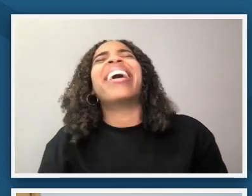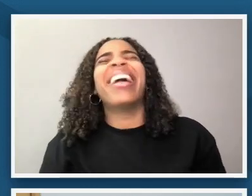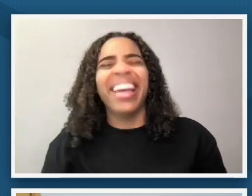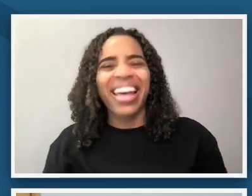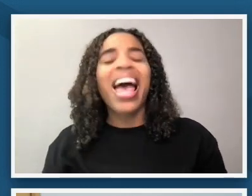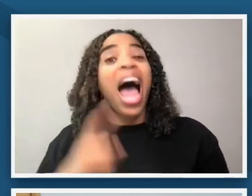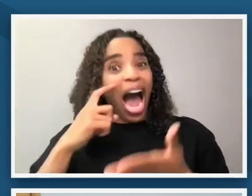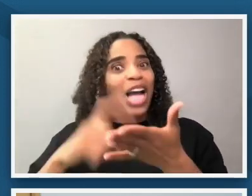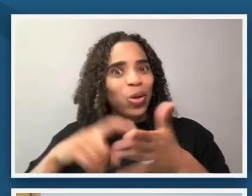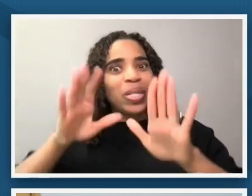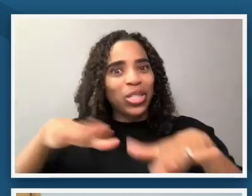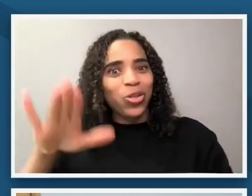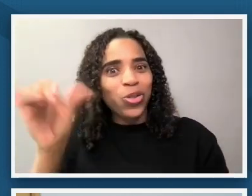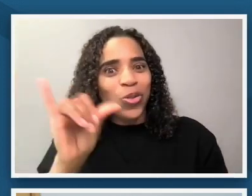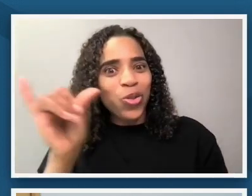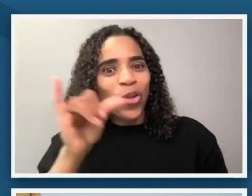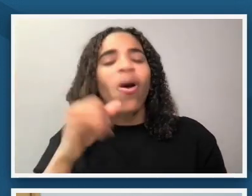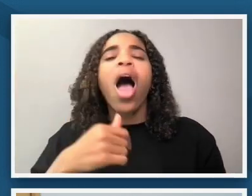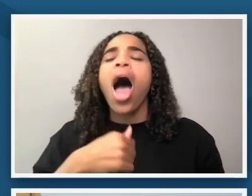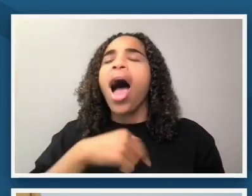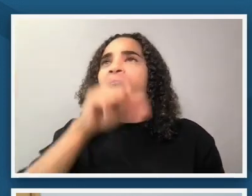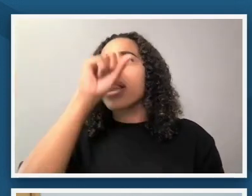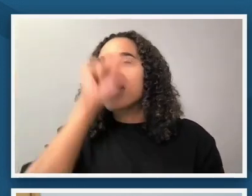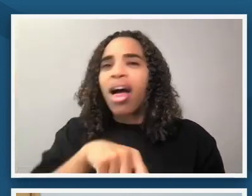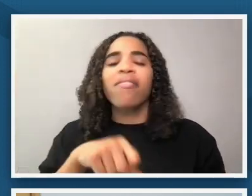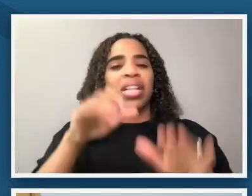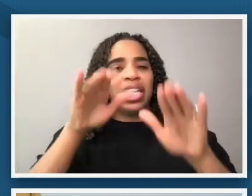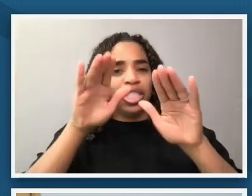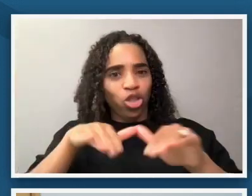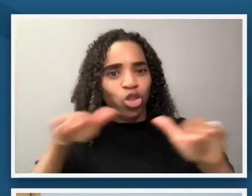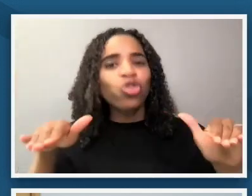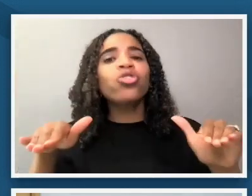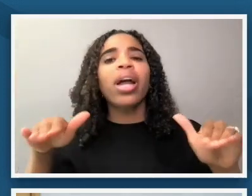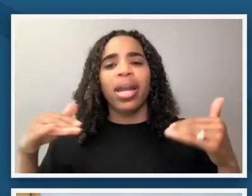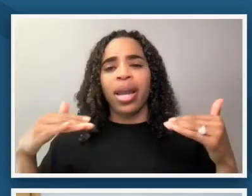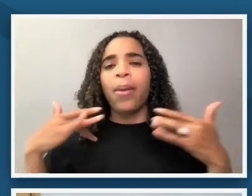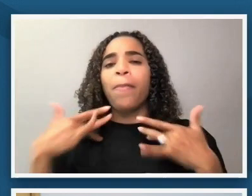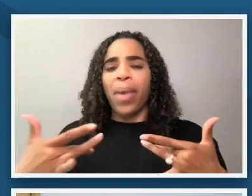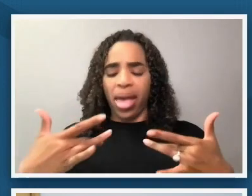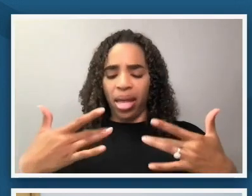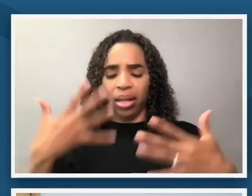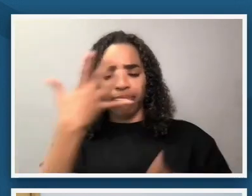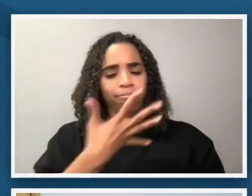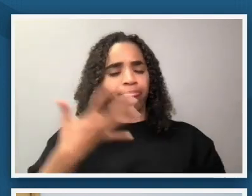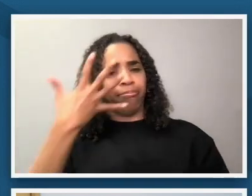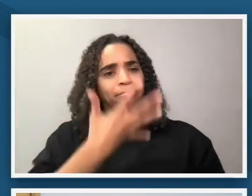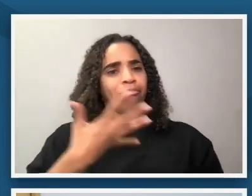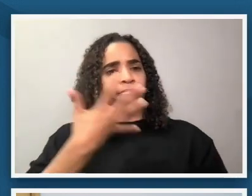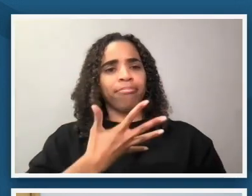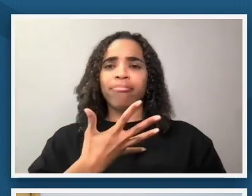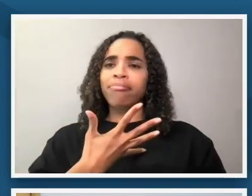love that the children seem they have about their their bodies and their